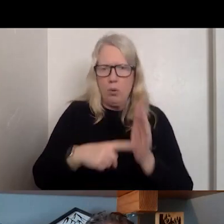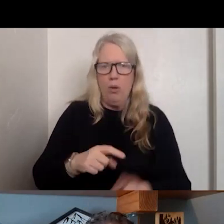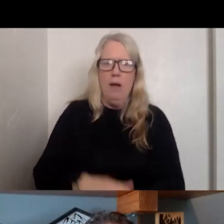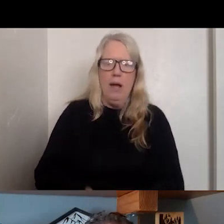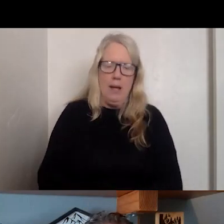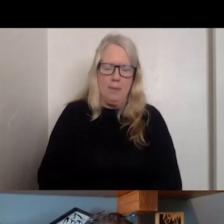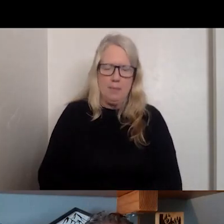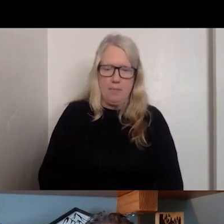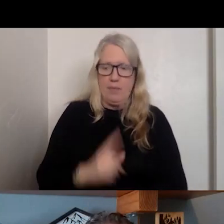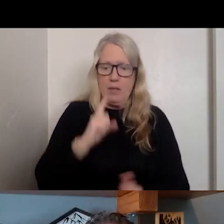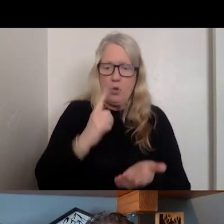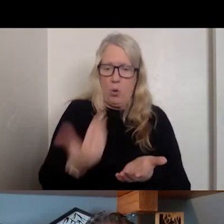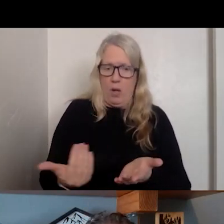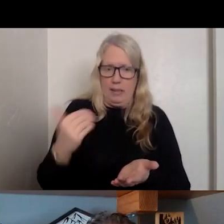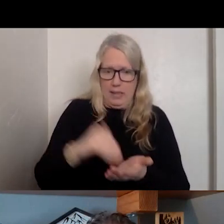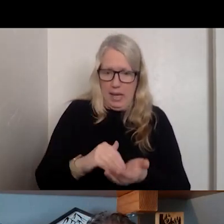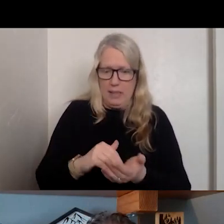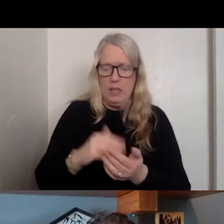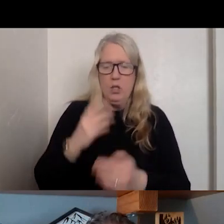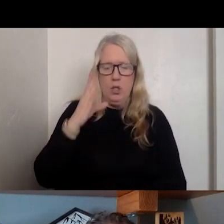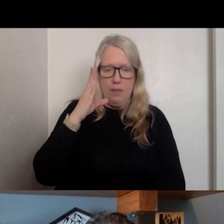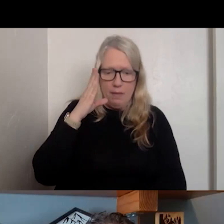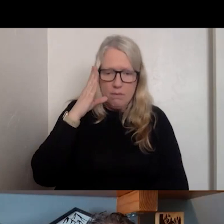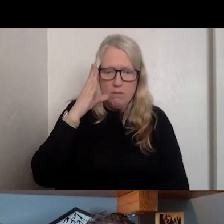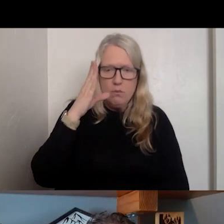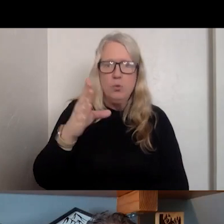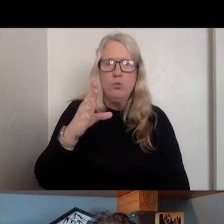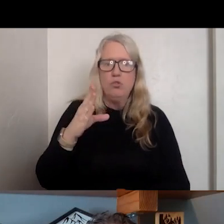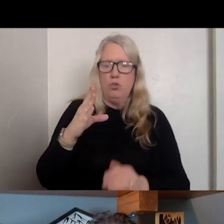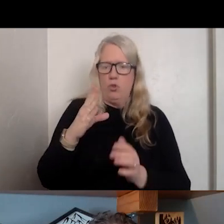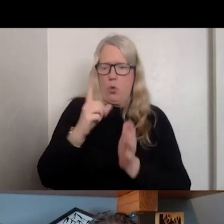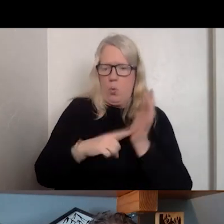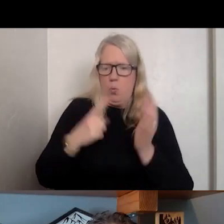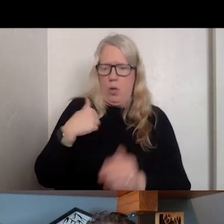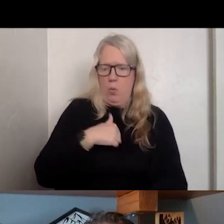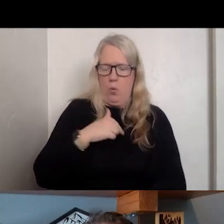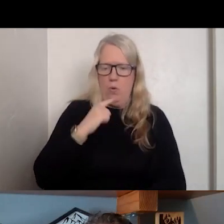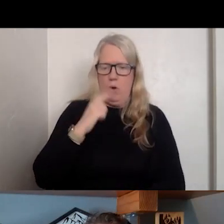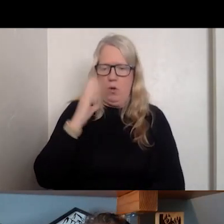AGAIN, THE FUTURE STATE OF WHAT WE ARE LOOKING FOR TAKES THE